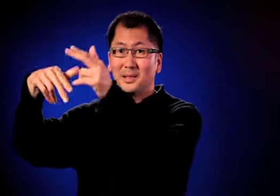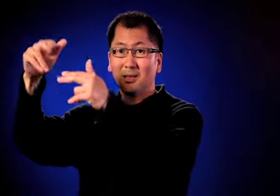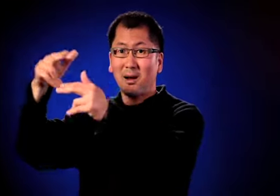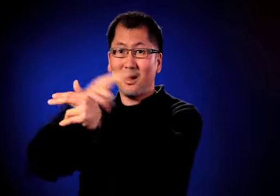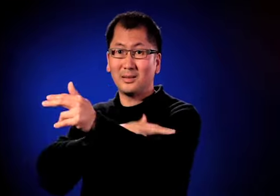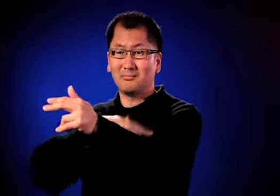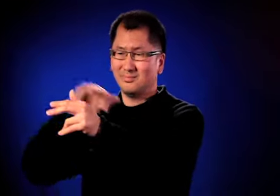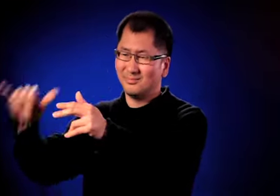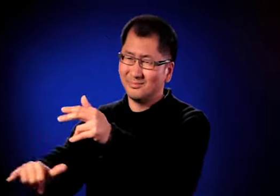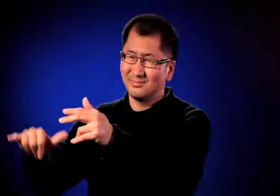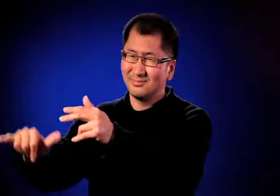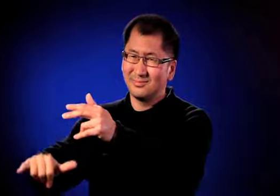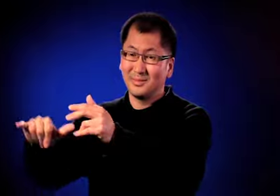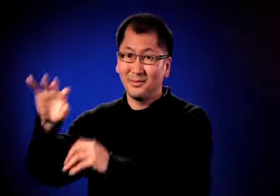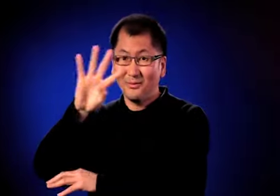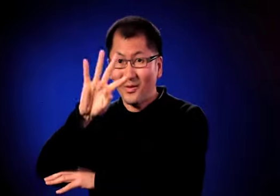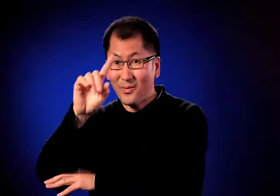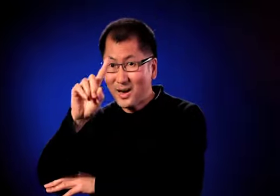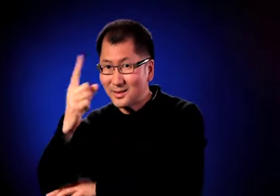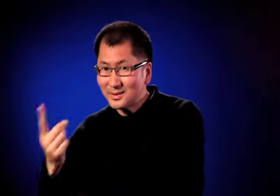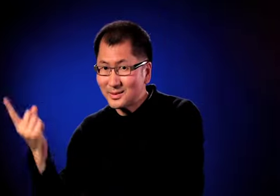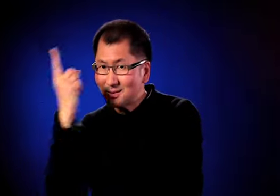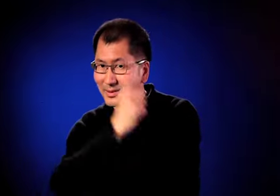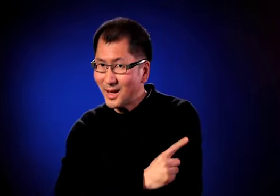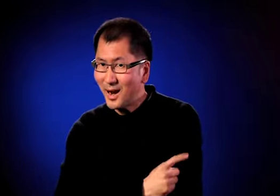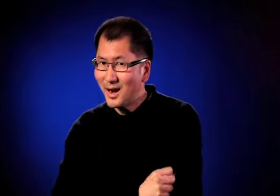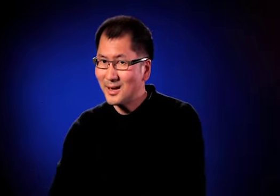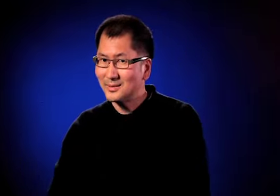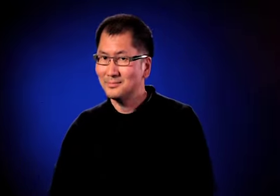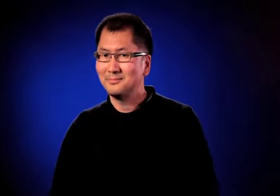The ambulance came and brought me to the hospital.